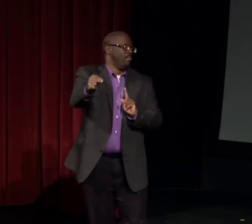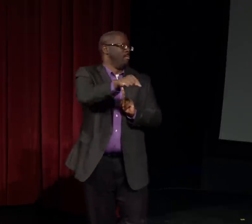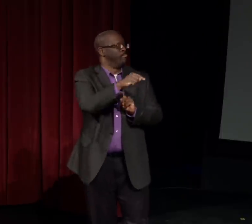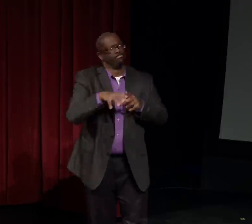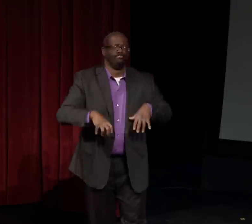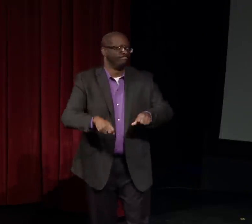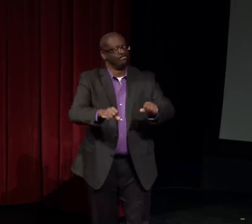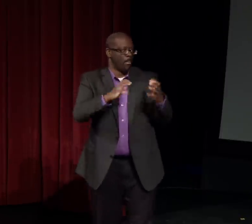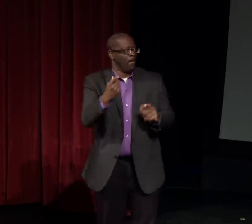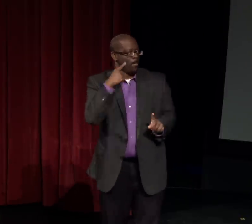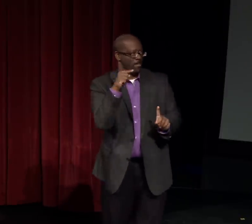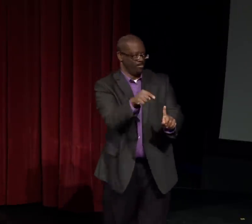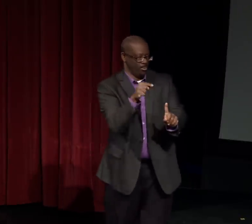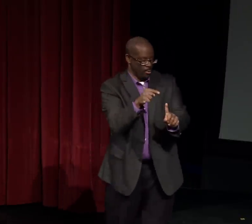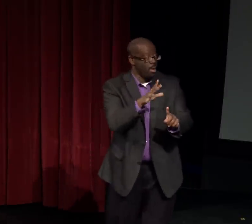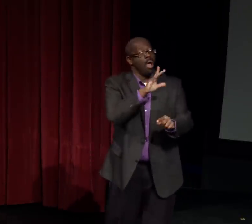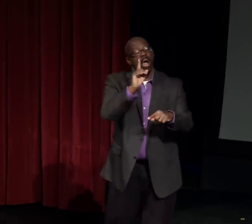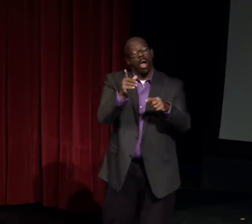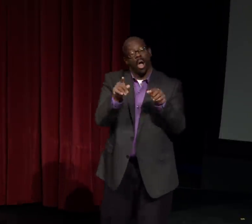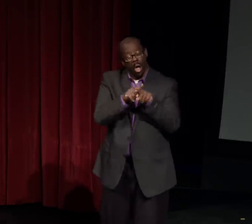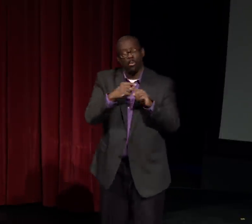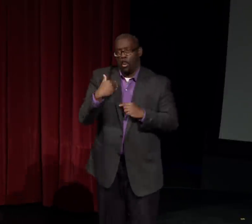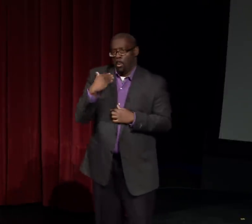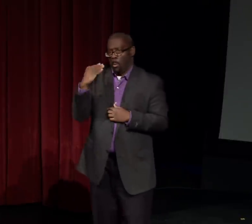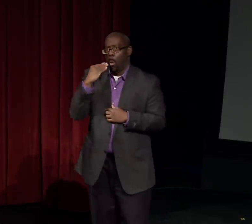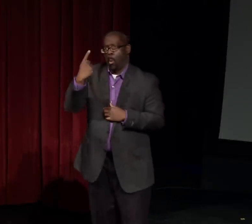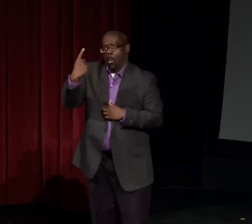And that attracted a lot of people to our program.